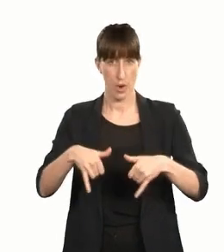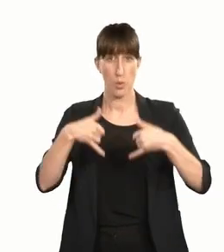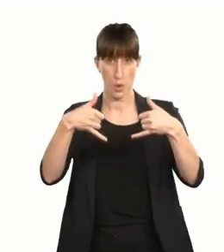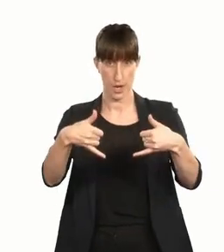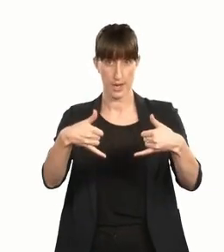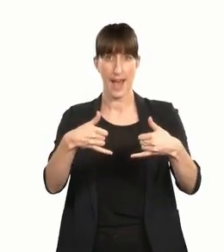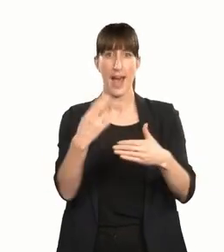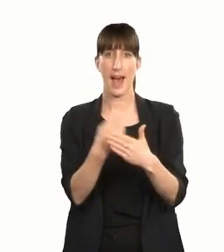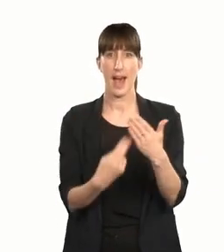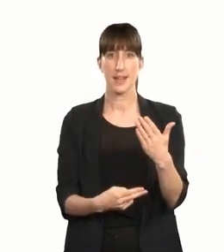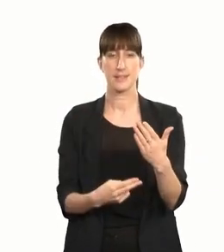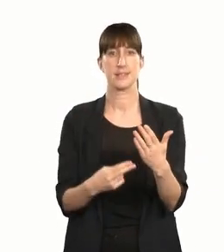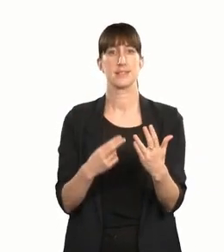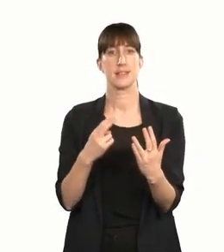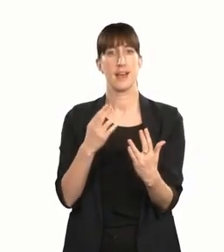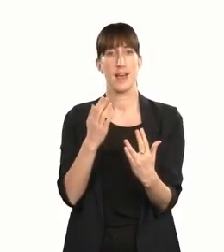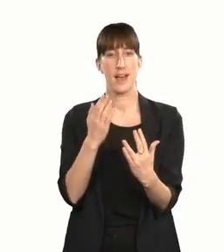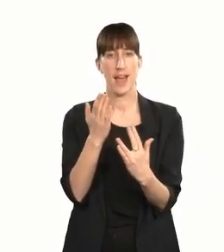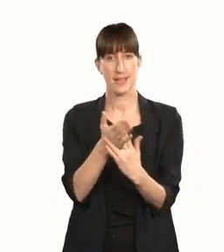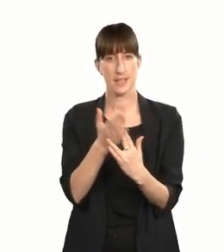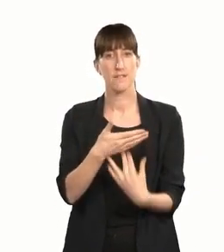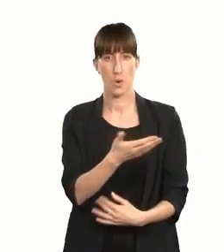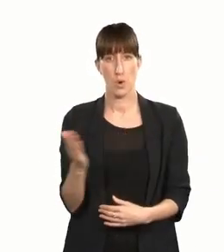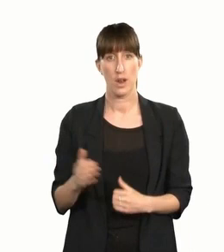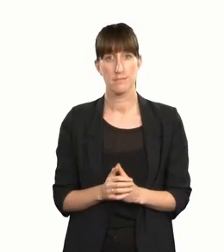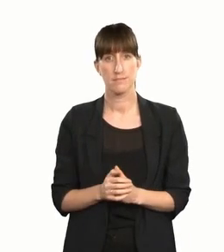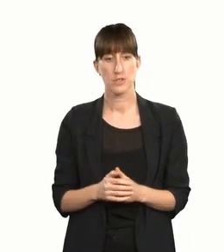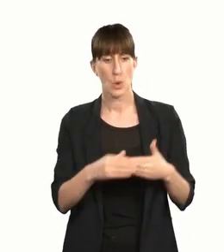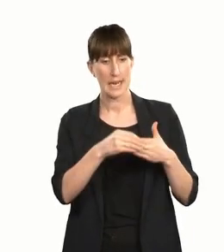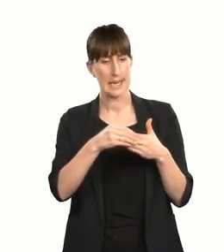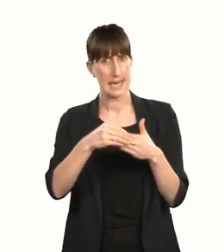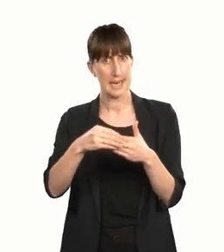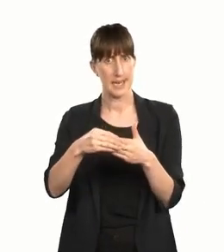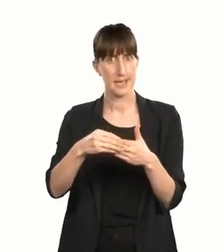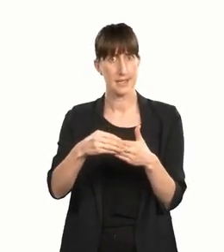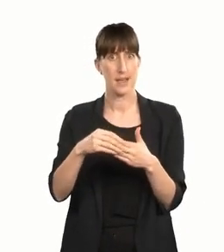This award has become the standard for leaders in this sector to aspire to.